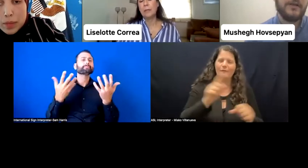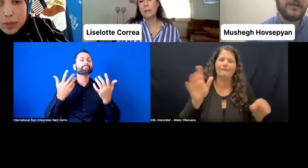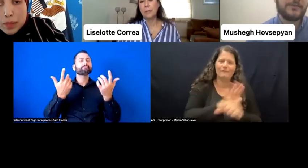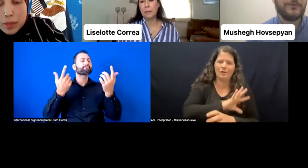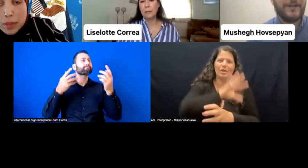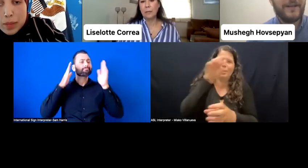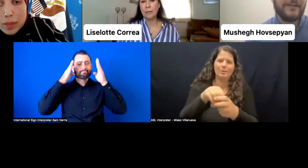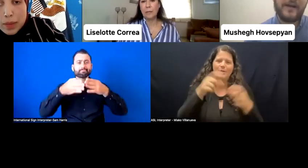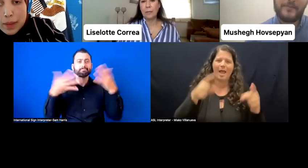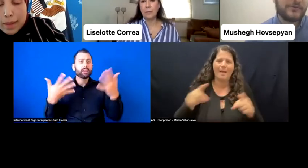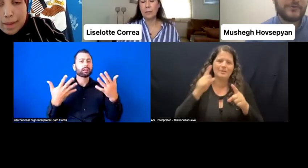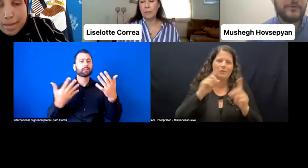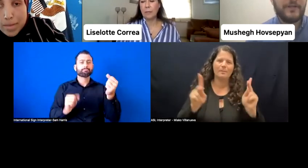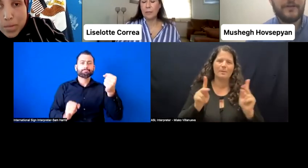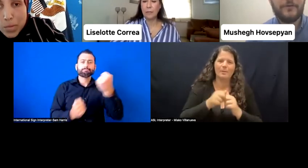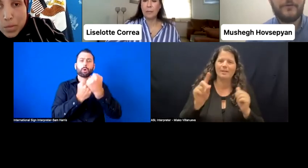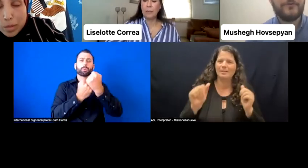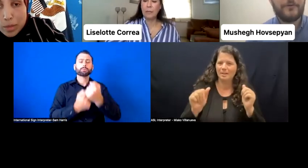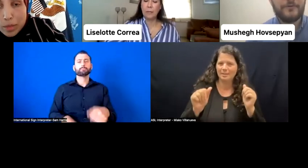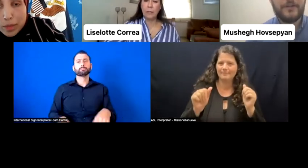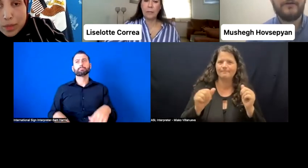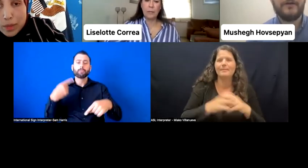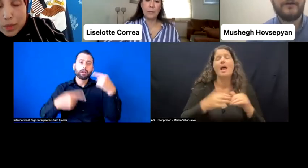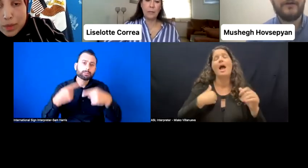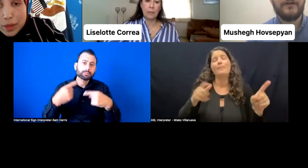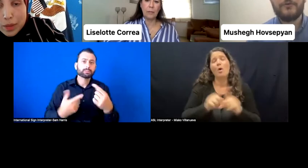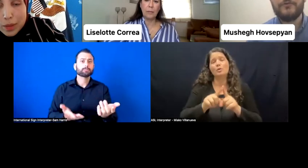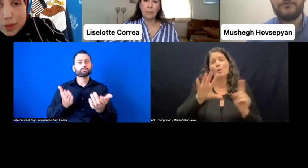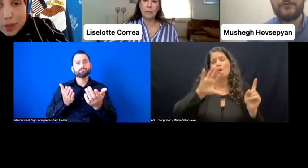That's all. And I'm also the co-author of the Law on the Rights